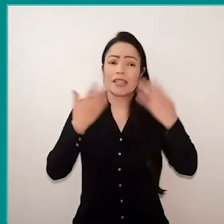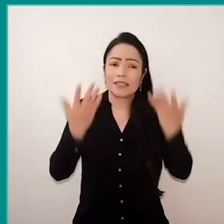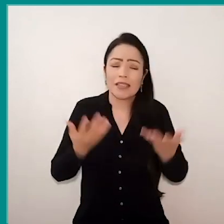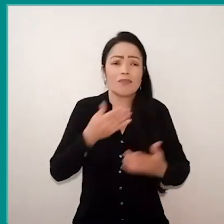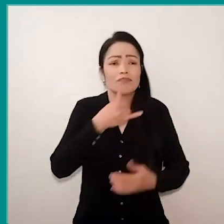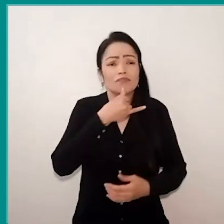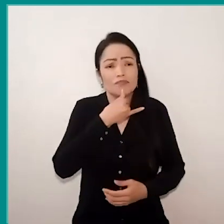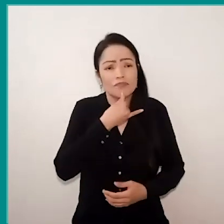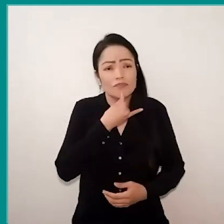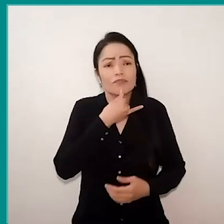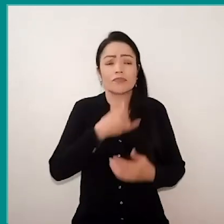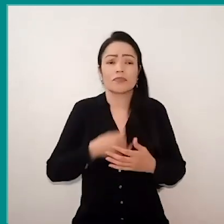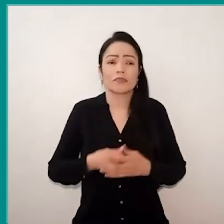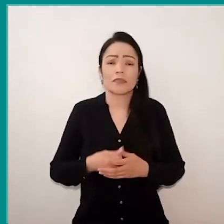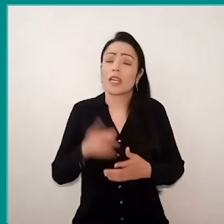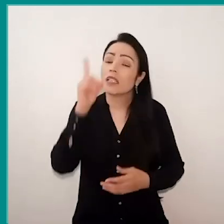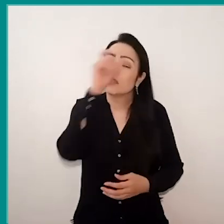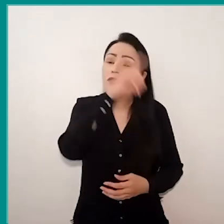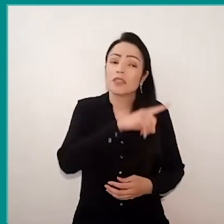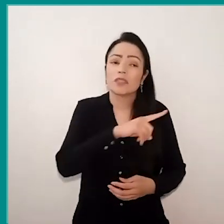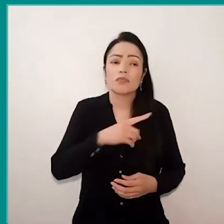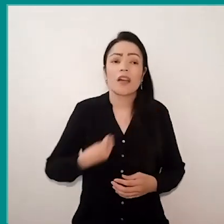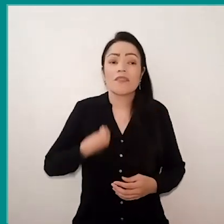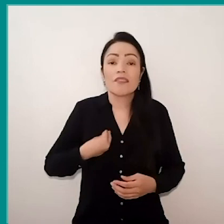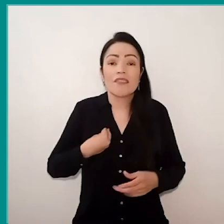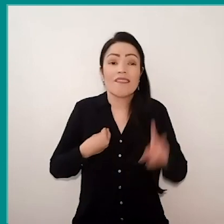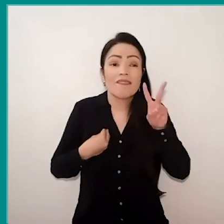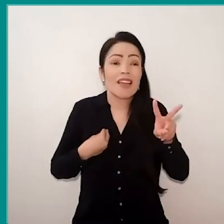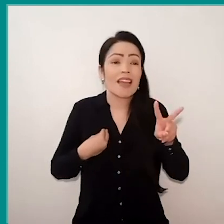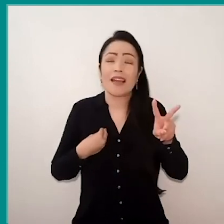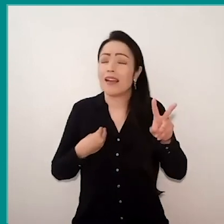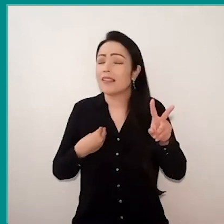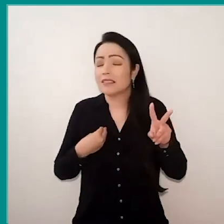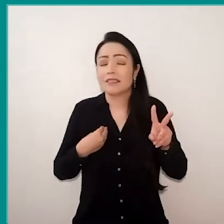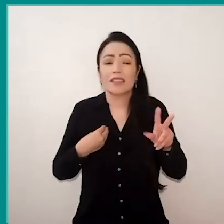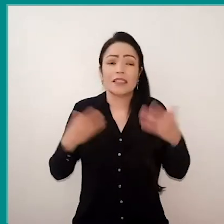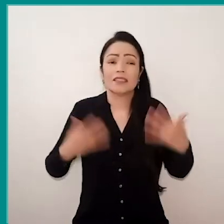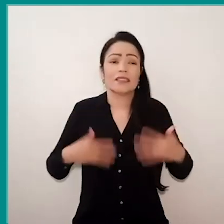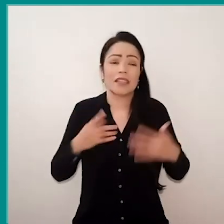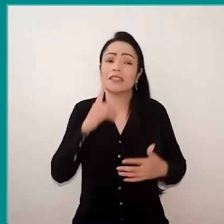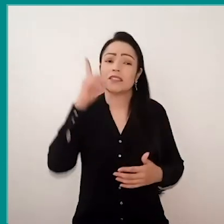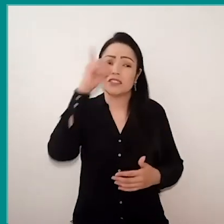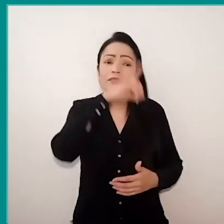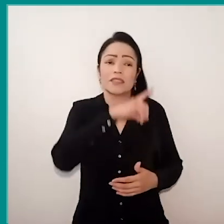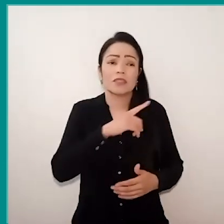because it's hard to live and see this moment happening, it's hard to see children and young people and this inequality